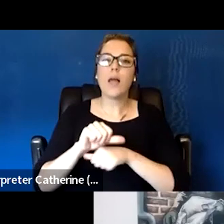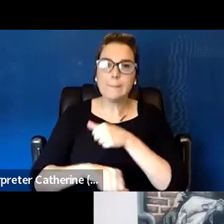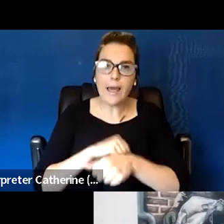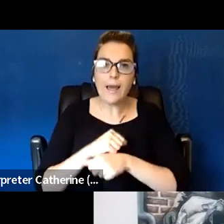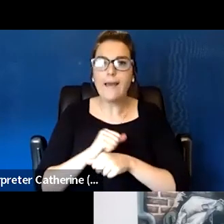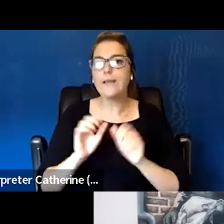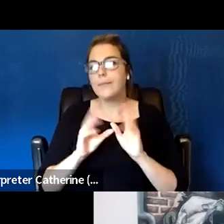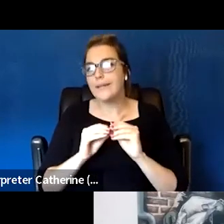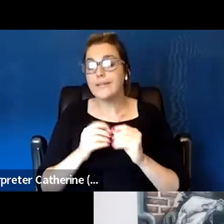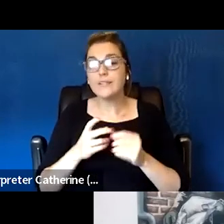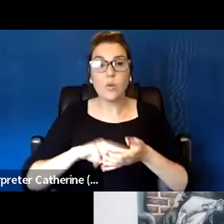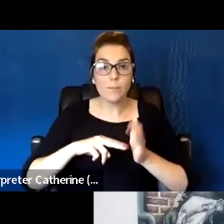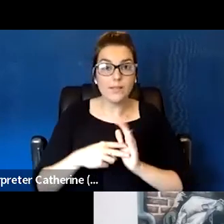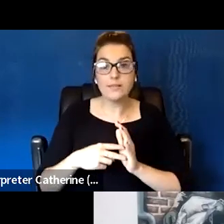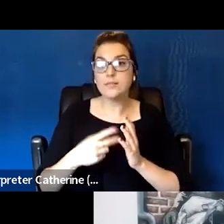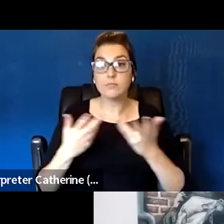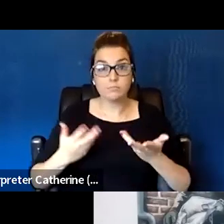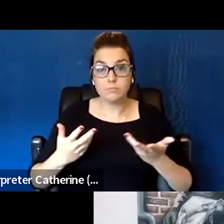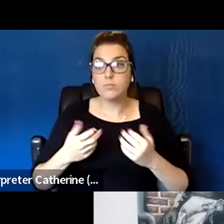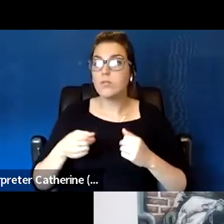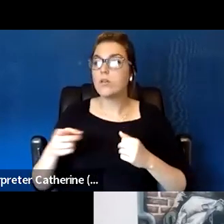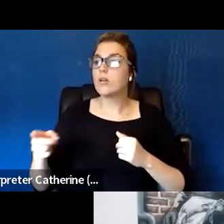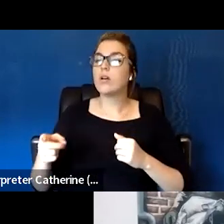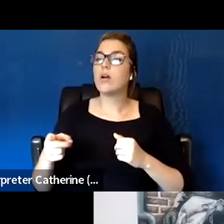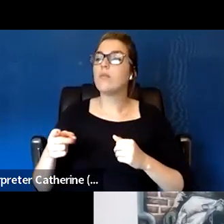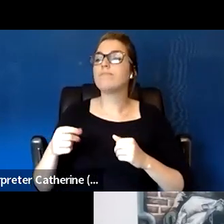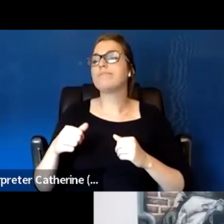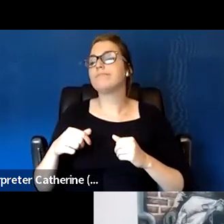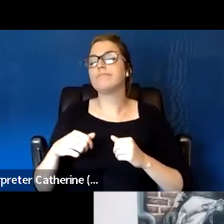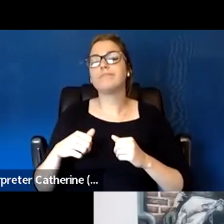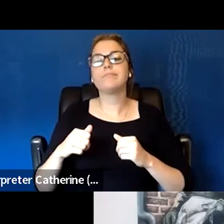where you bring people back into a setting where you can engage with them.